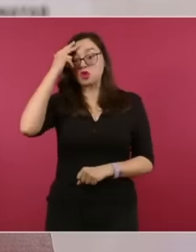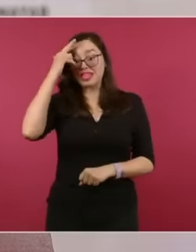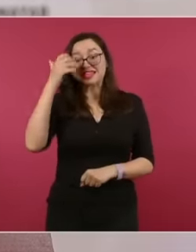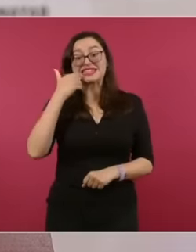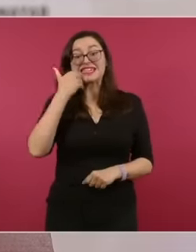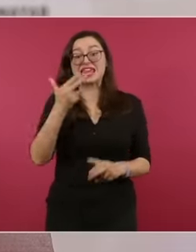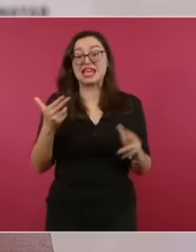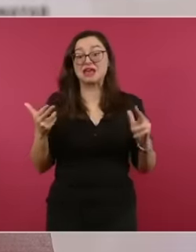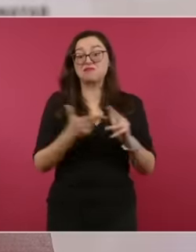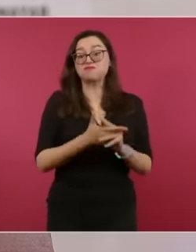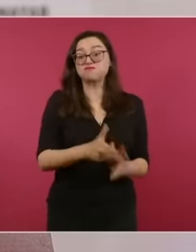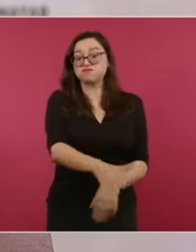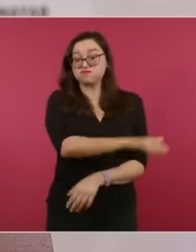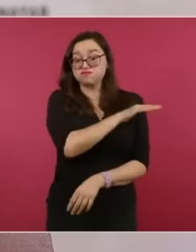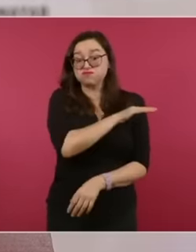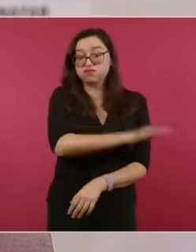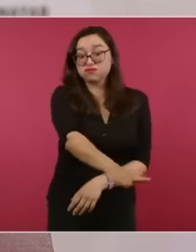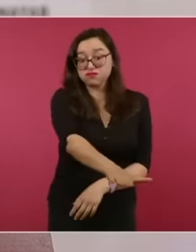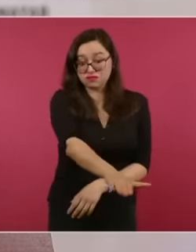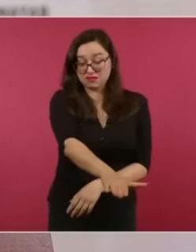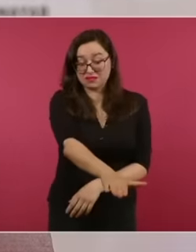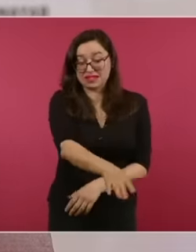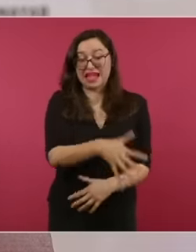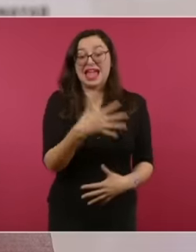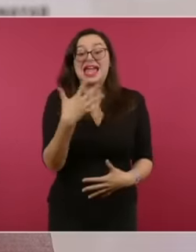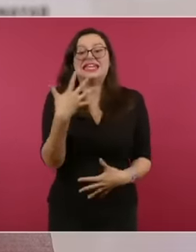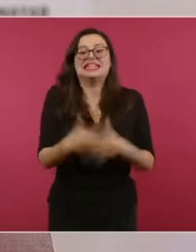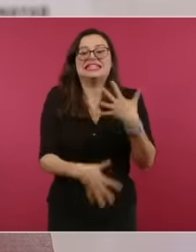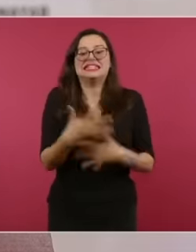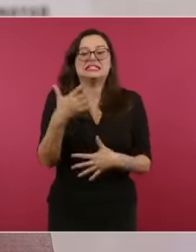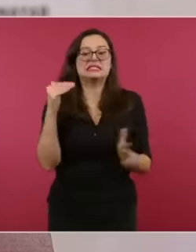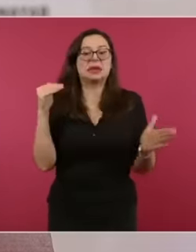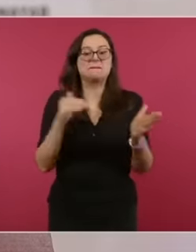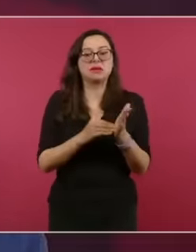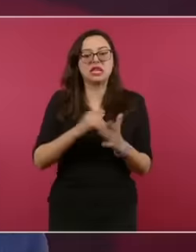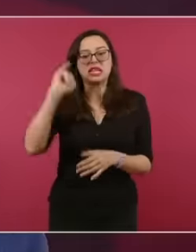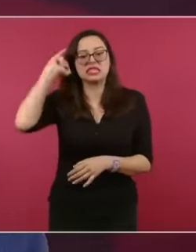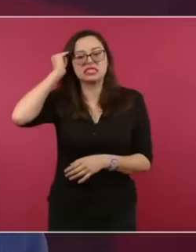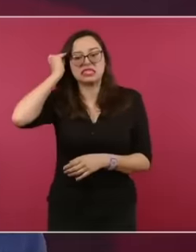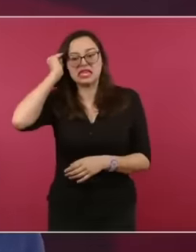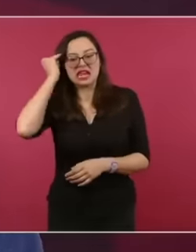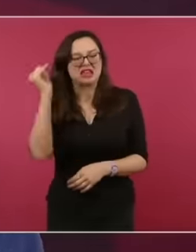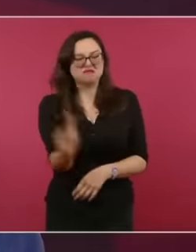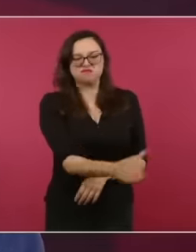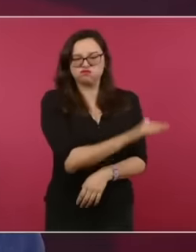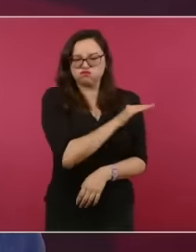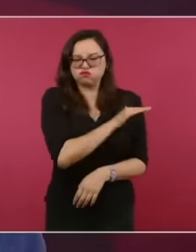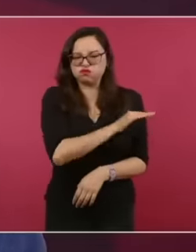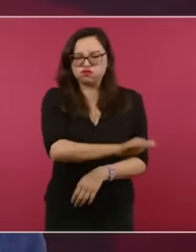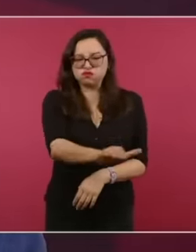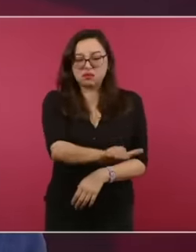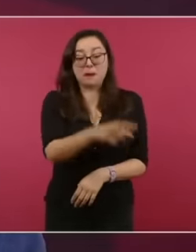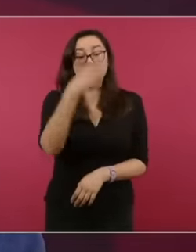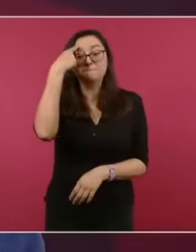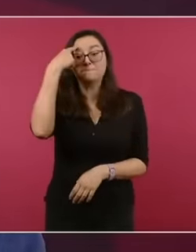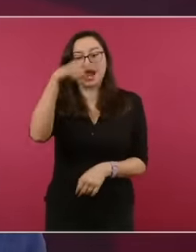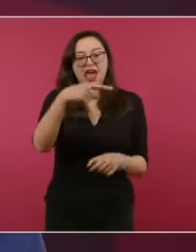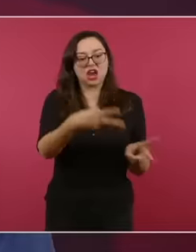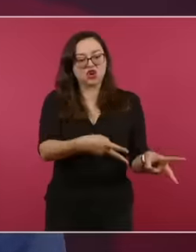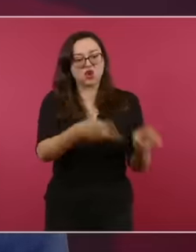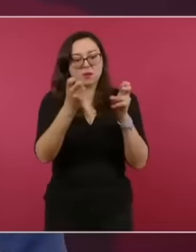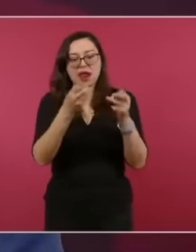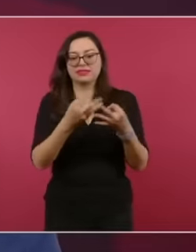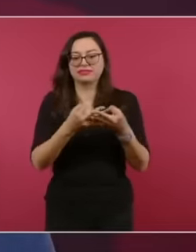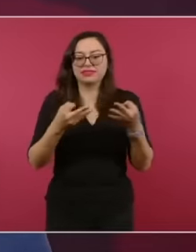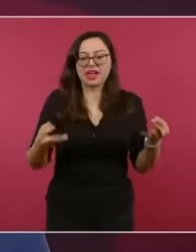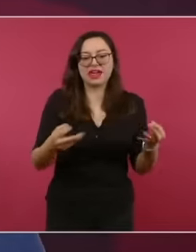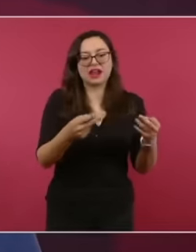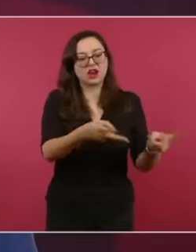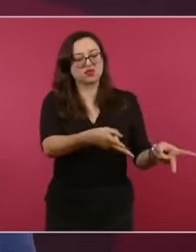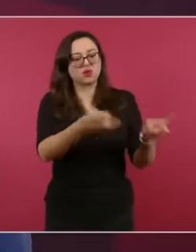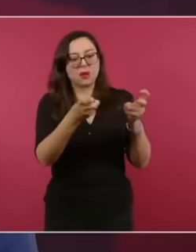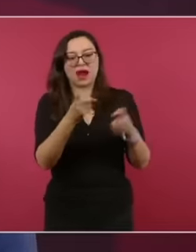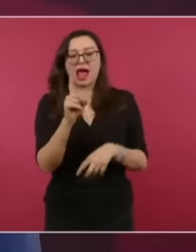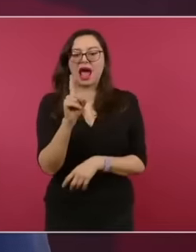they murdered 15,000 to take away their land and water then, but it would take us